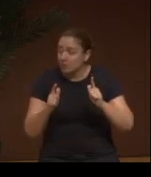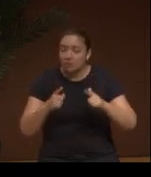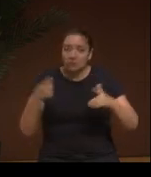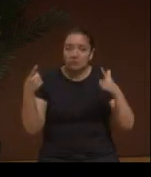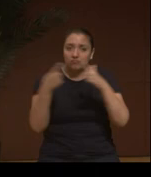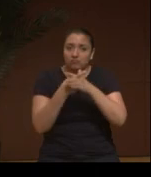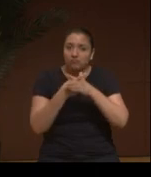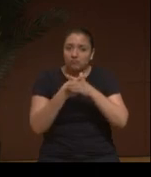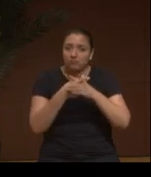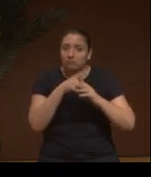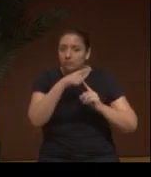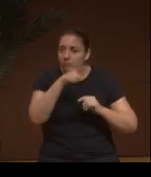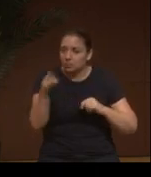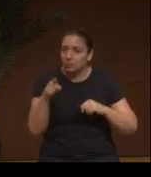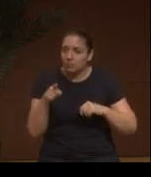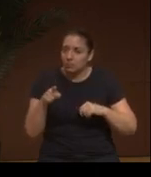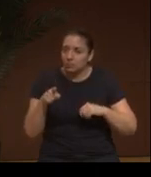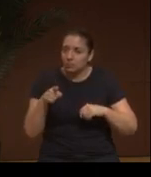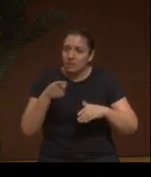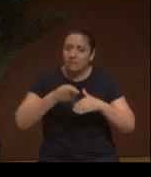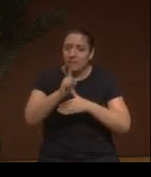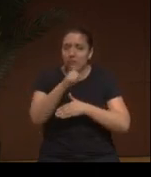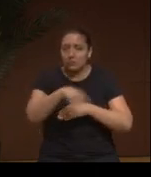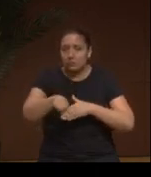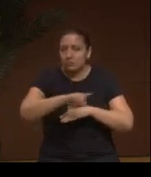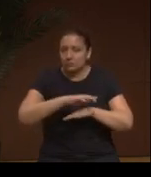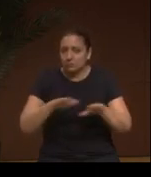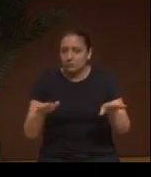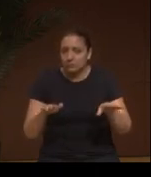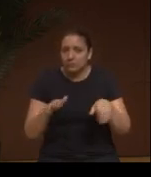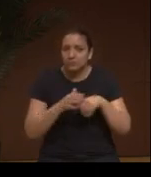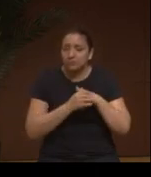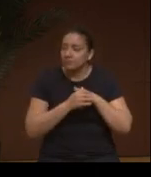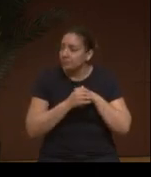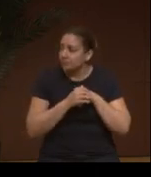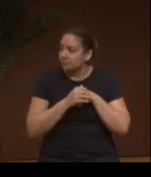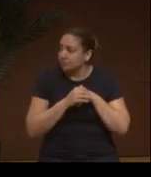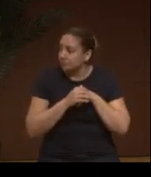Do not let anyone dare to offend a sister of yours. And we, as women, likewise, we have to defend our sisters.